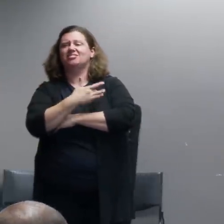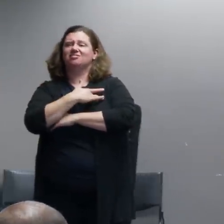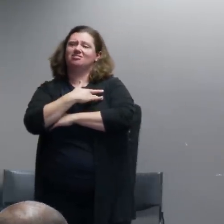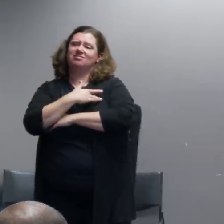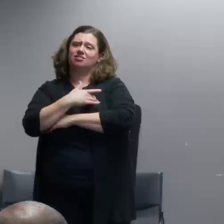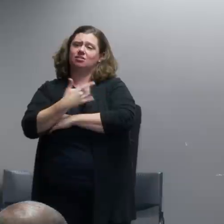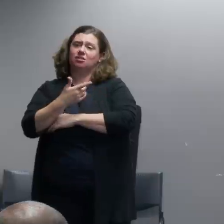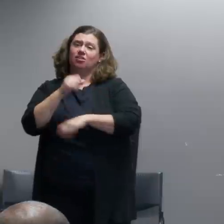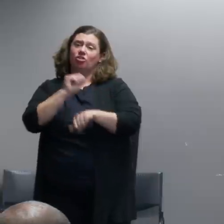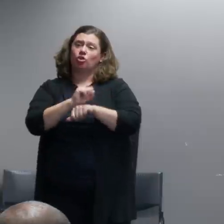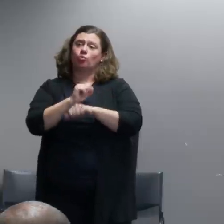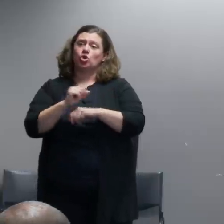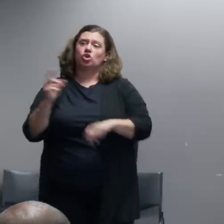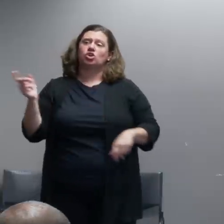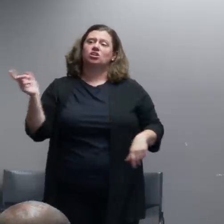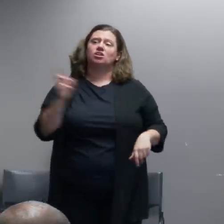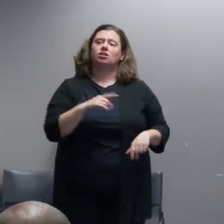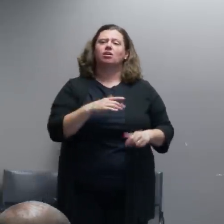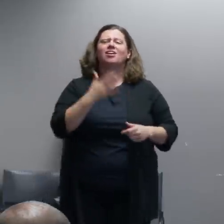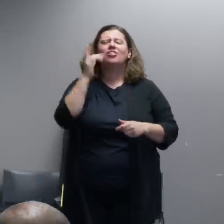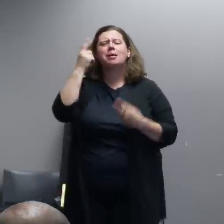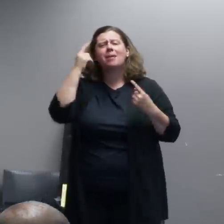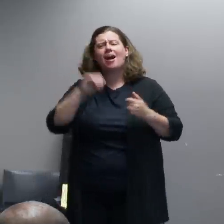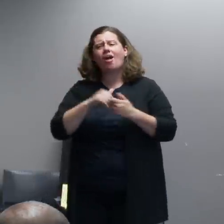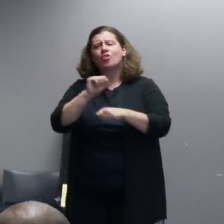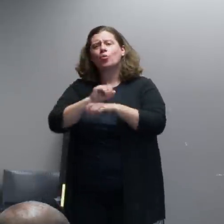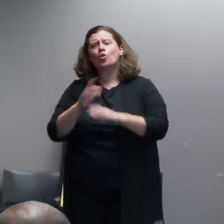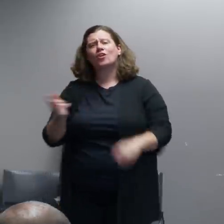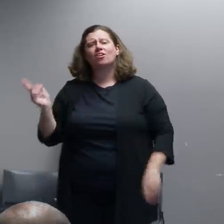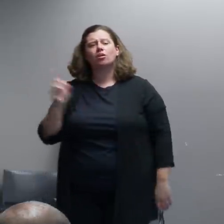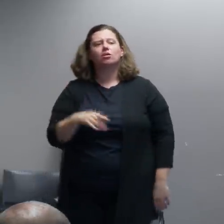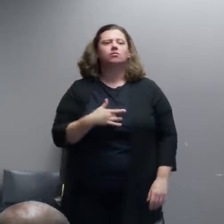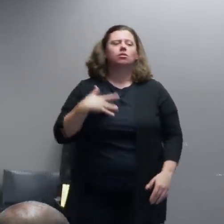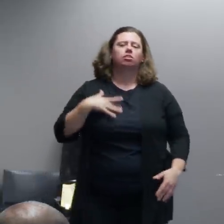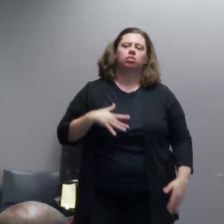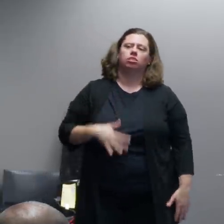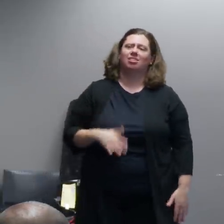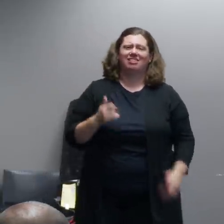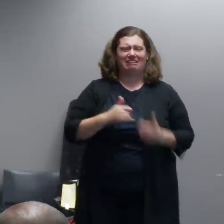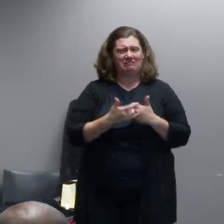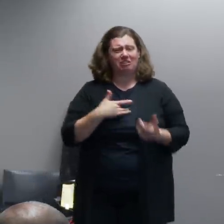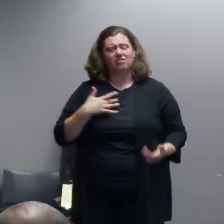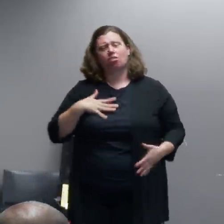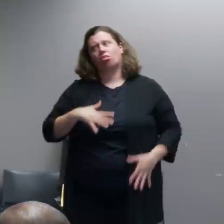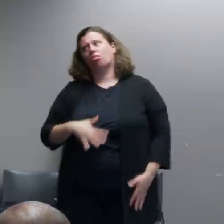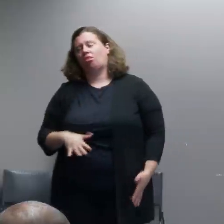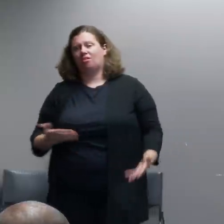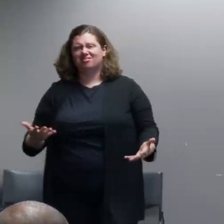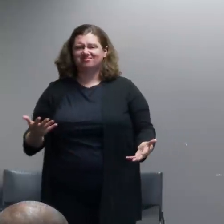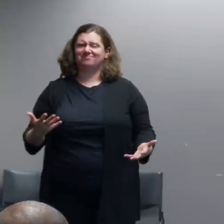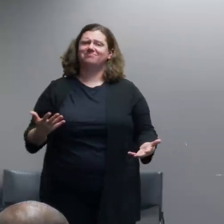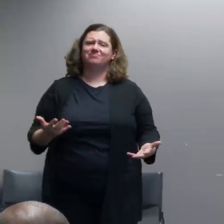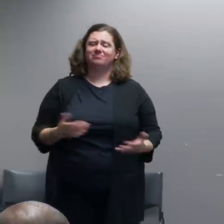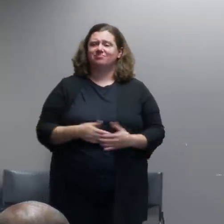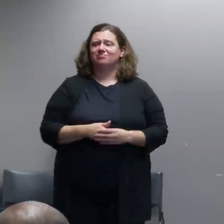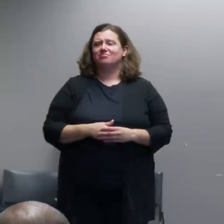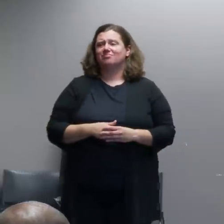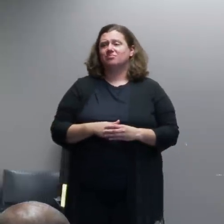expressed on walls of our facilities there very often. Which brings me to crowd control munitions.